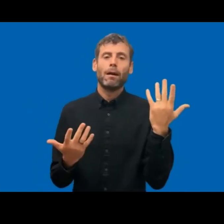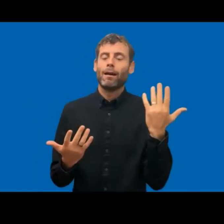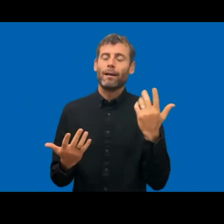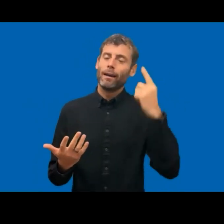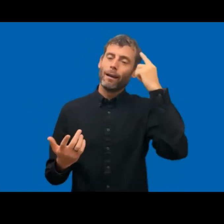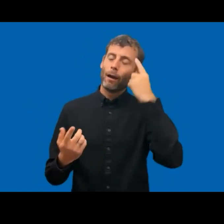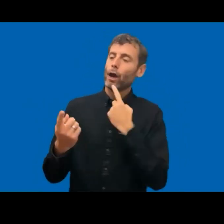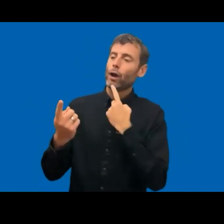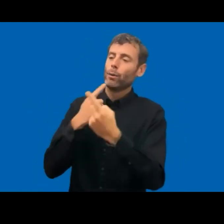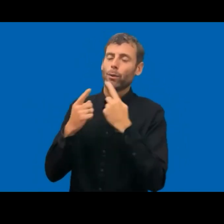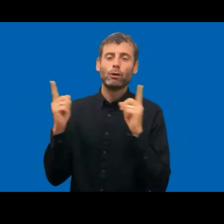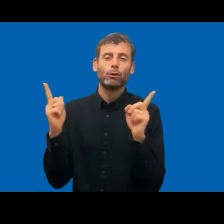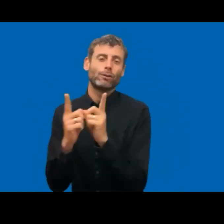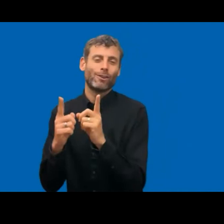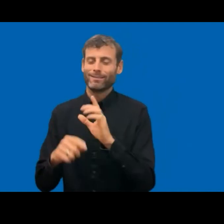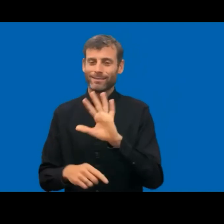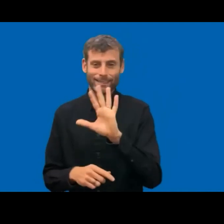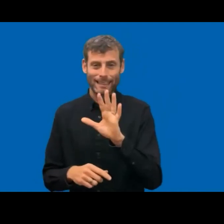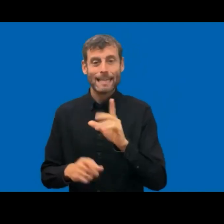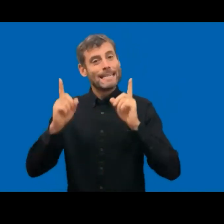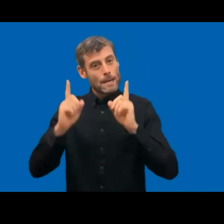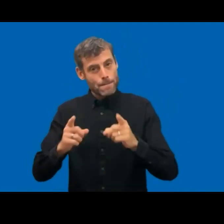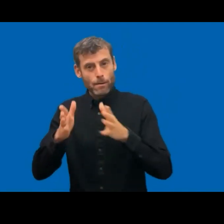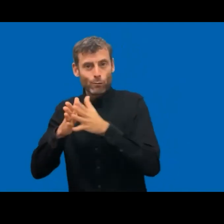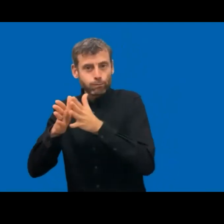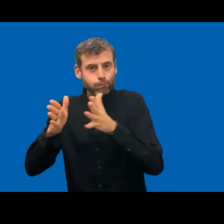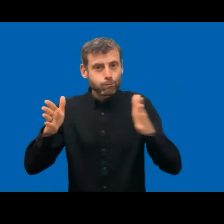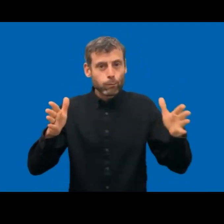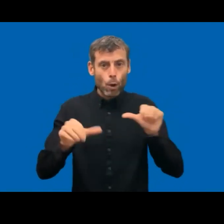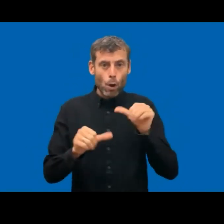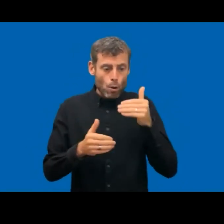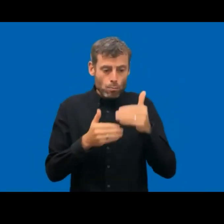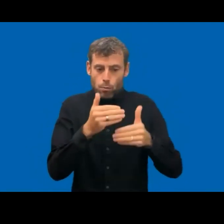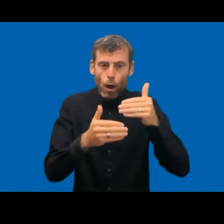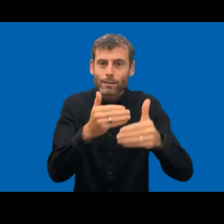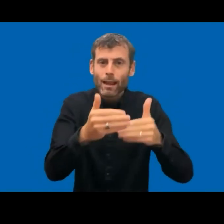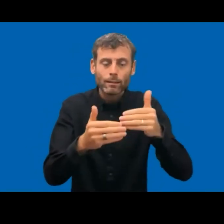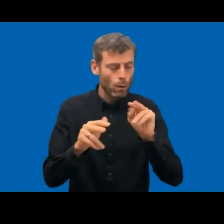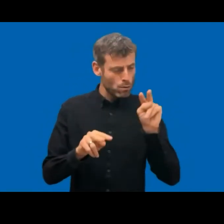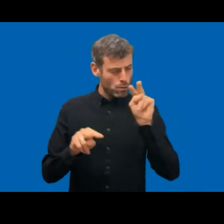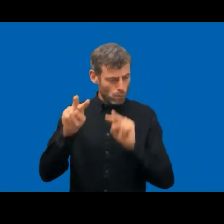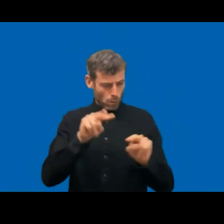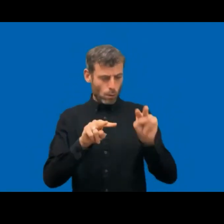to really ensure at the national level, processes that improve the meaningful participation